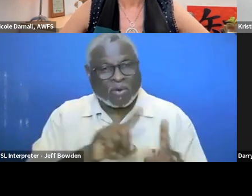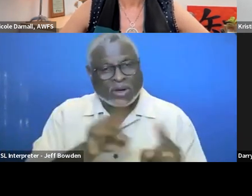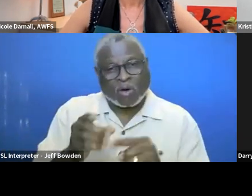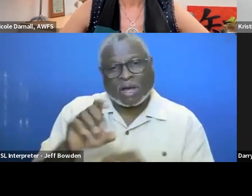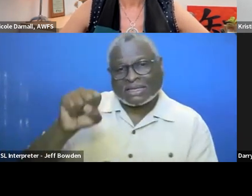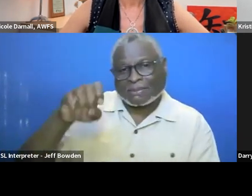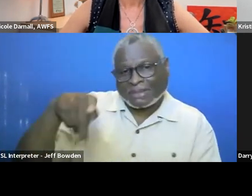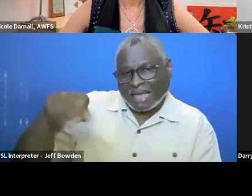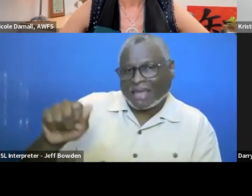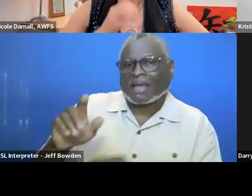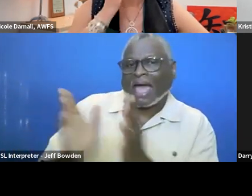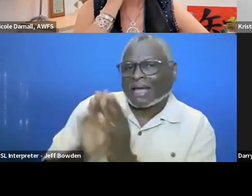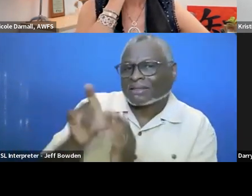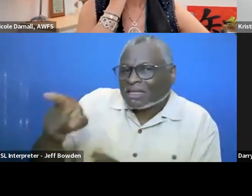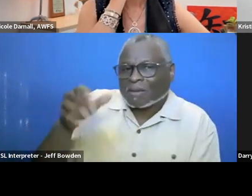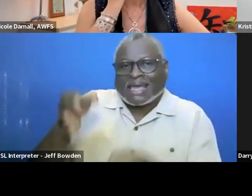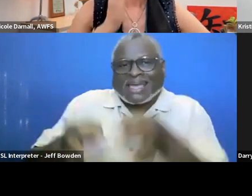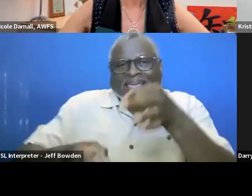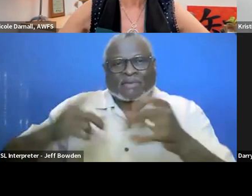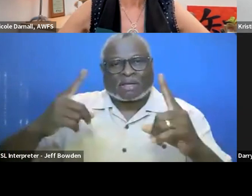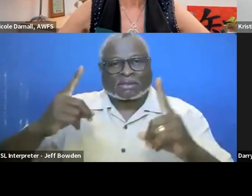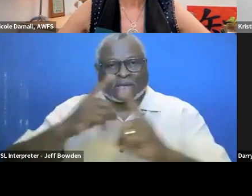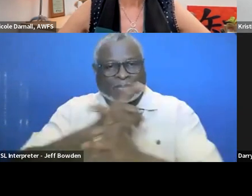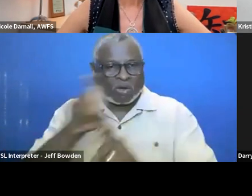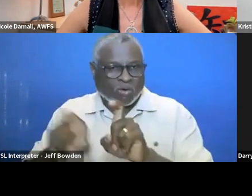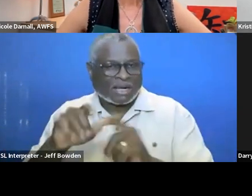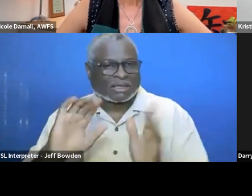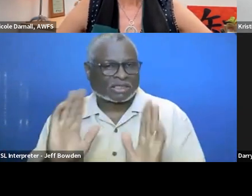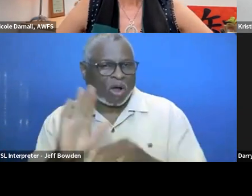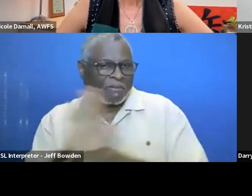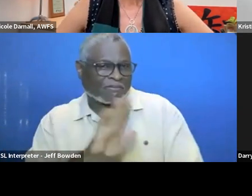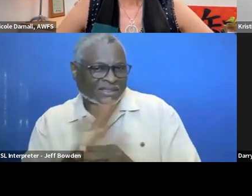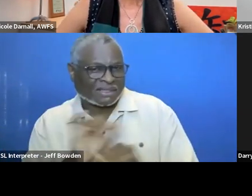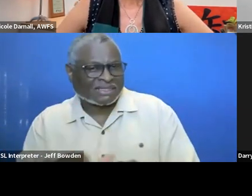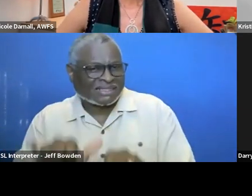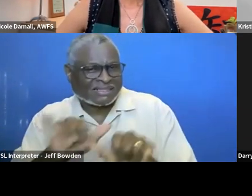like a complicated question about like a small business site status regulation or something like that.